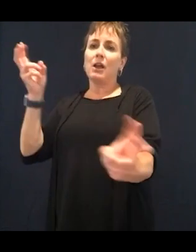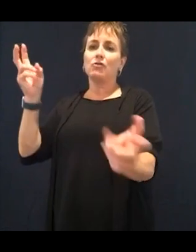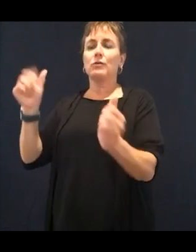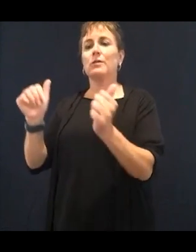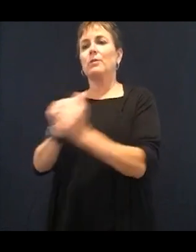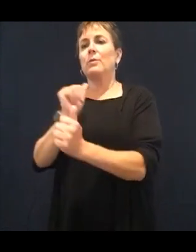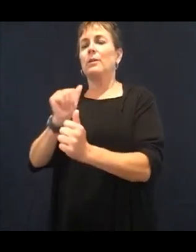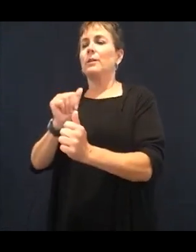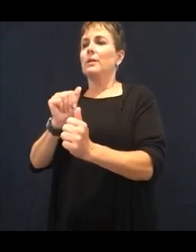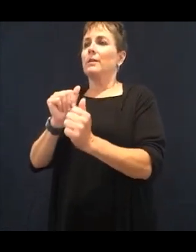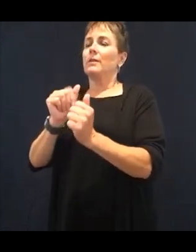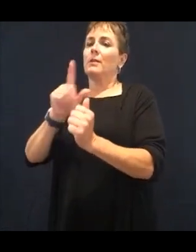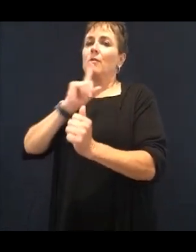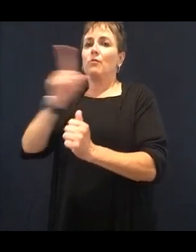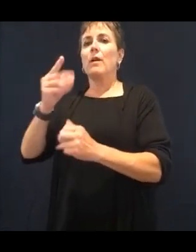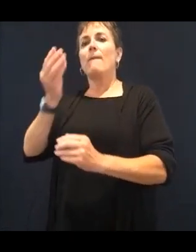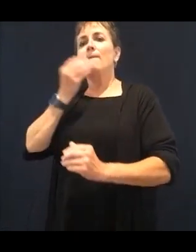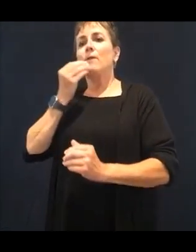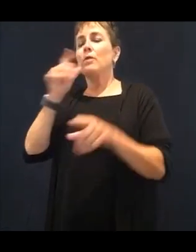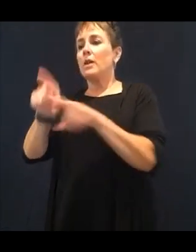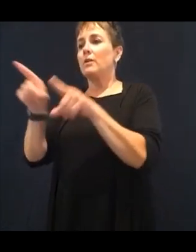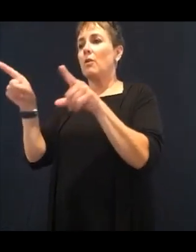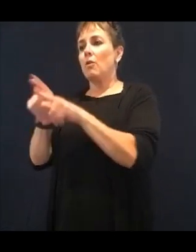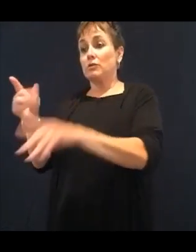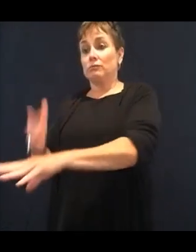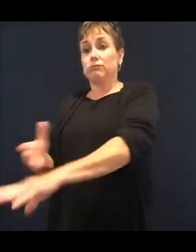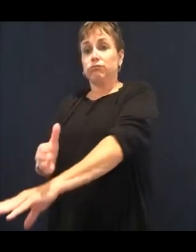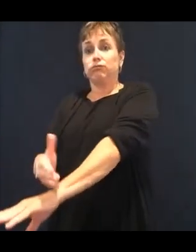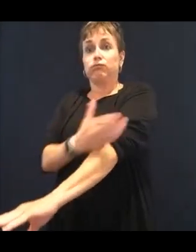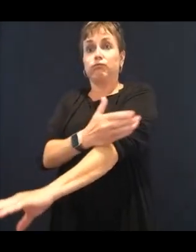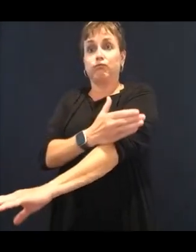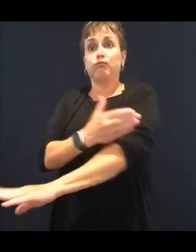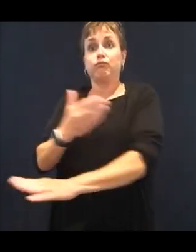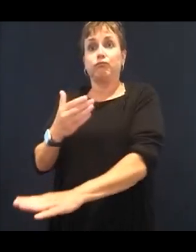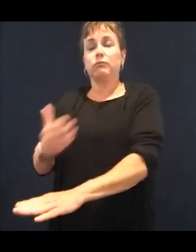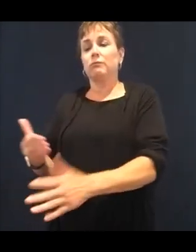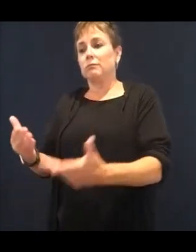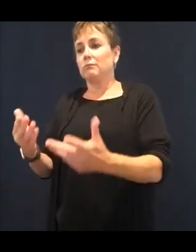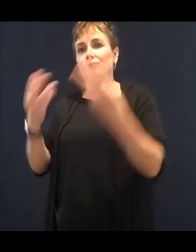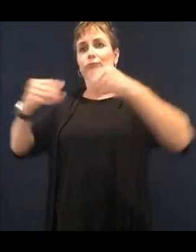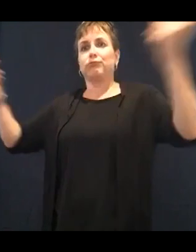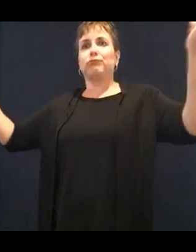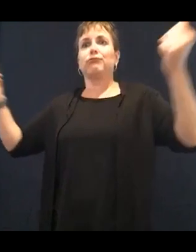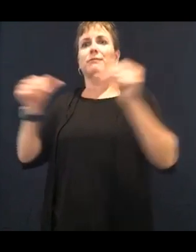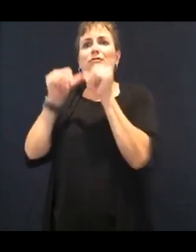She specializes in inflammation disease. She's been in practice for 26